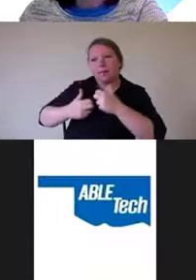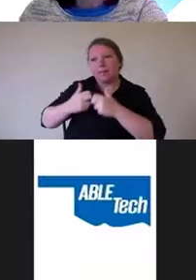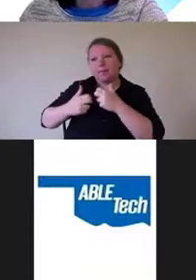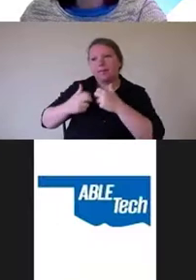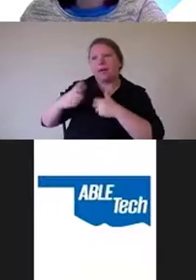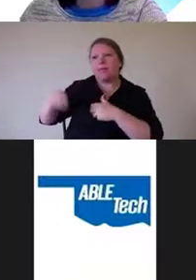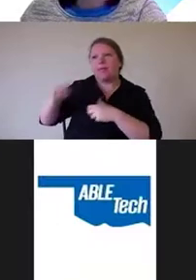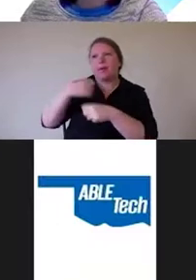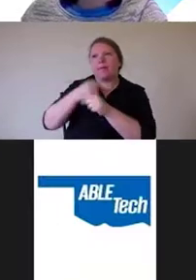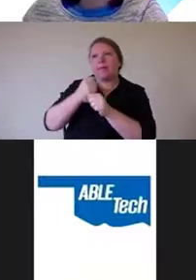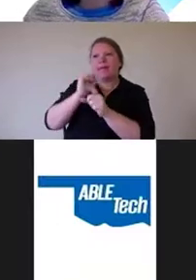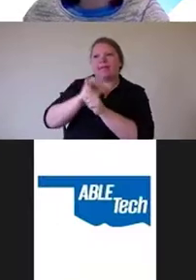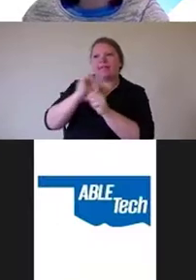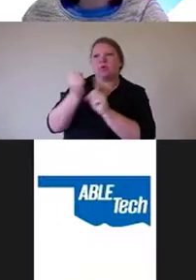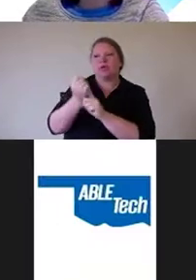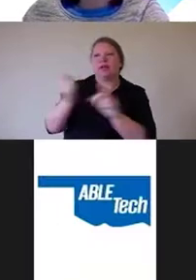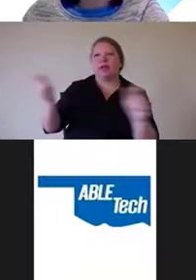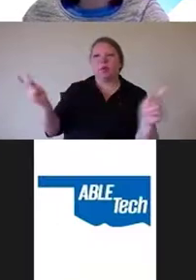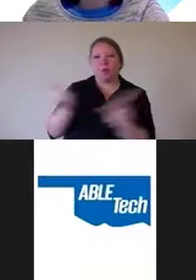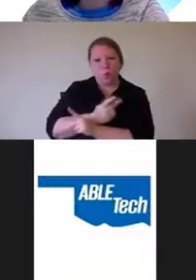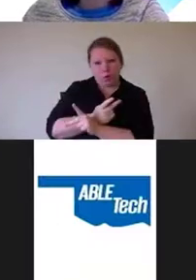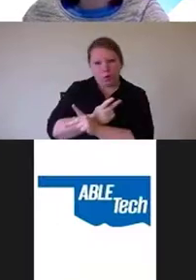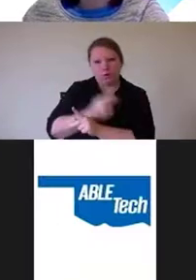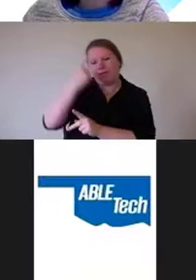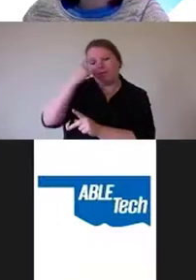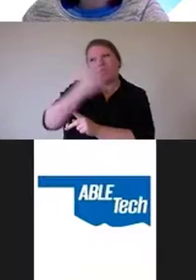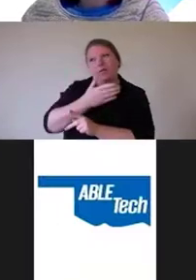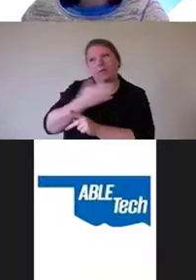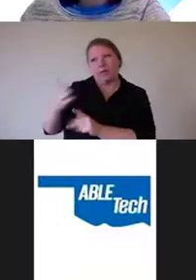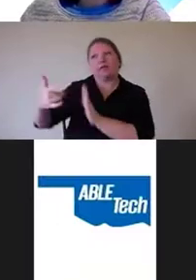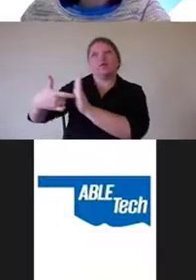worse for things that are required by WCAG.